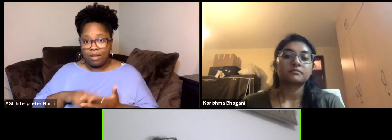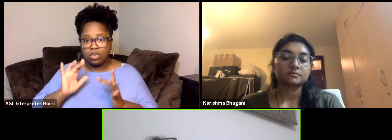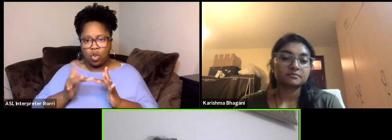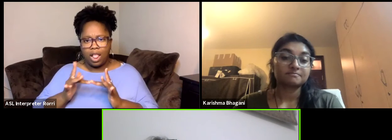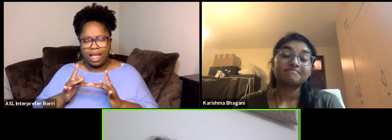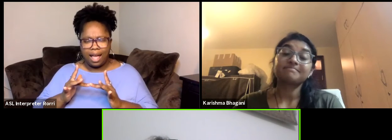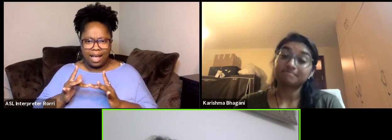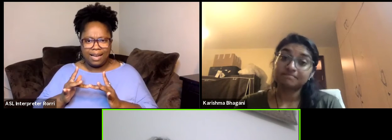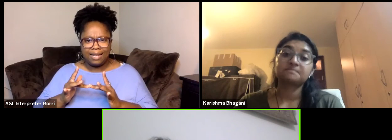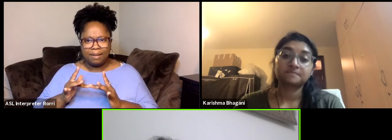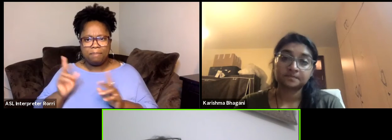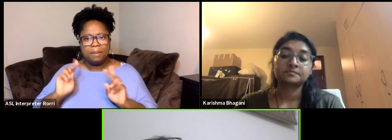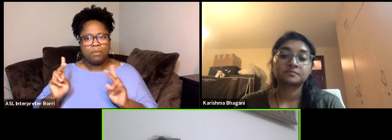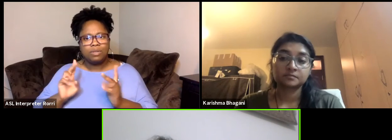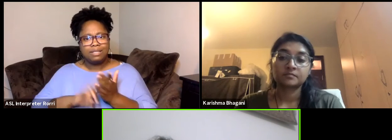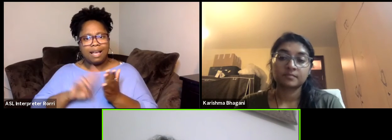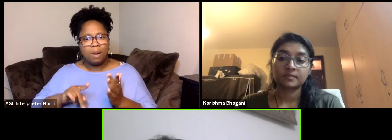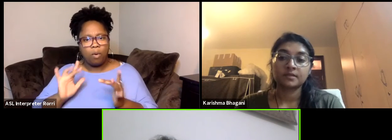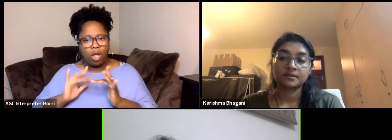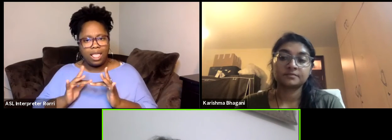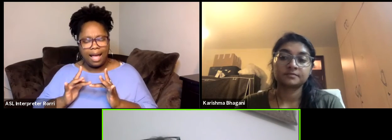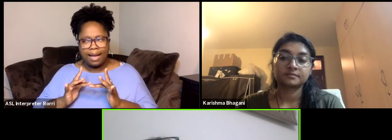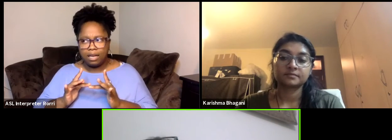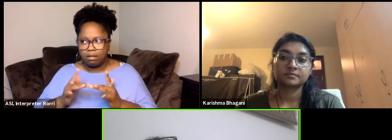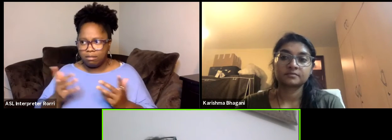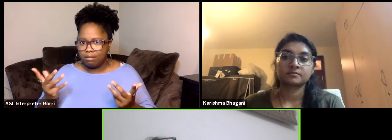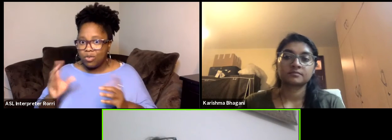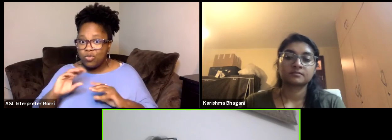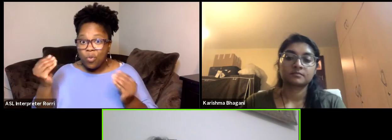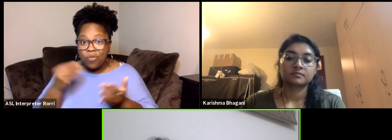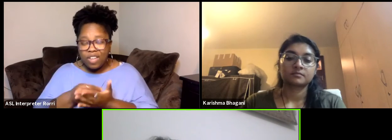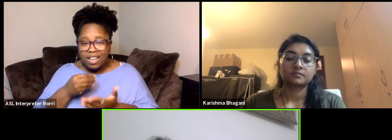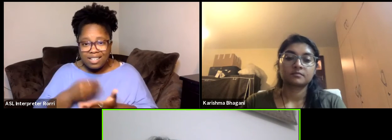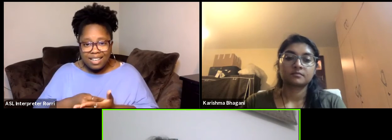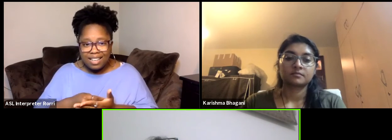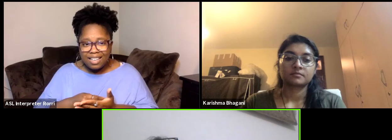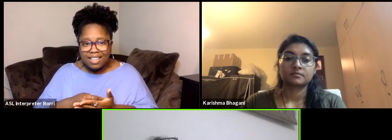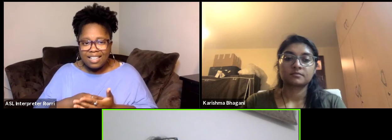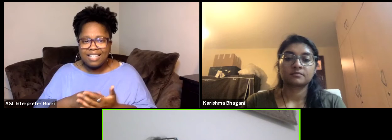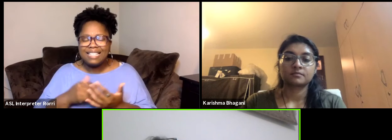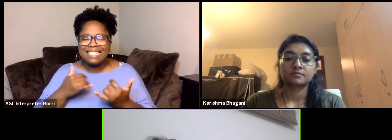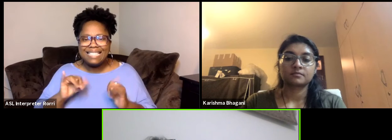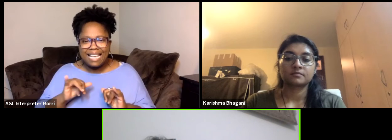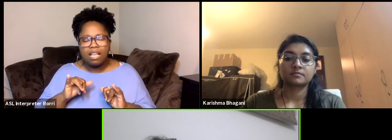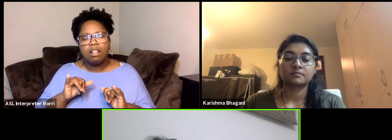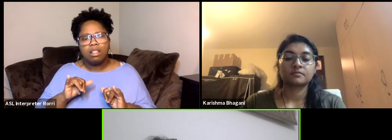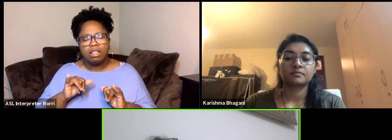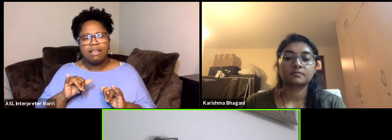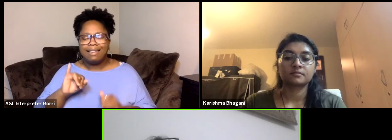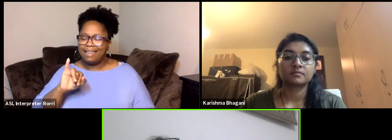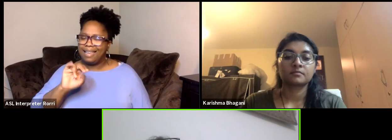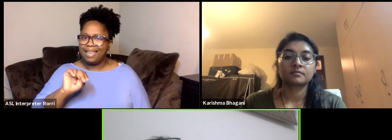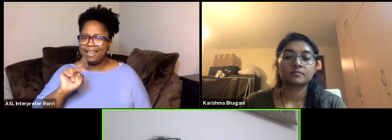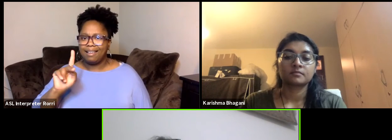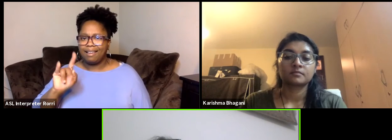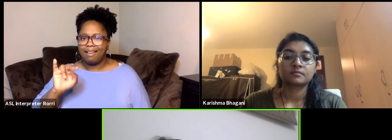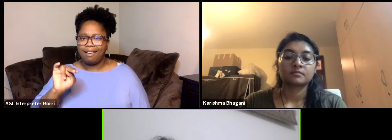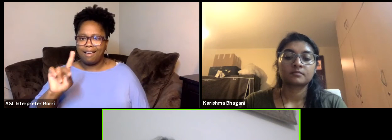and the three editions no funding, the same its income contribution. The only this time the RMD division